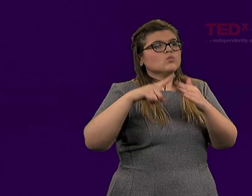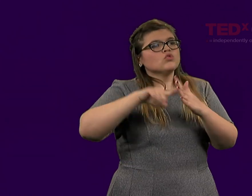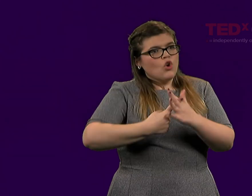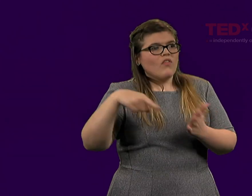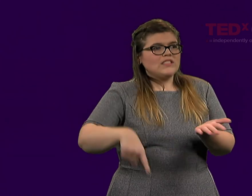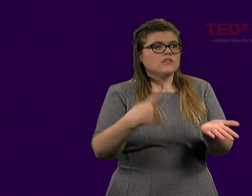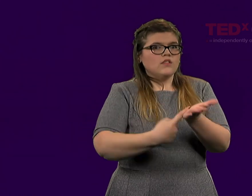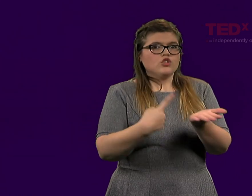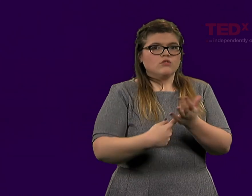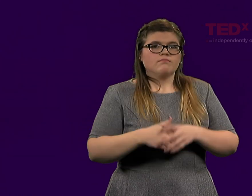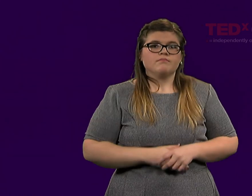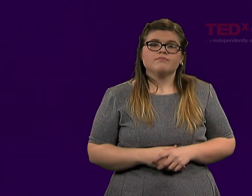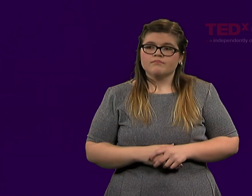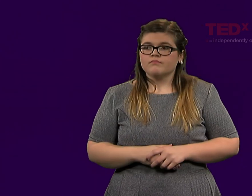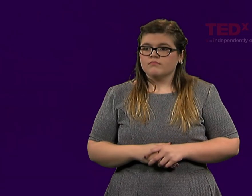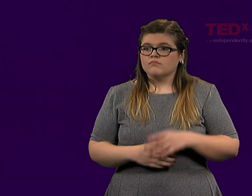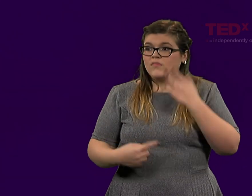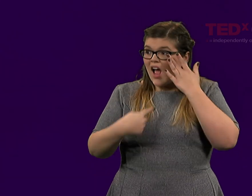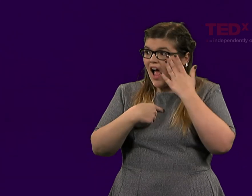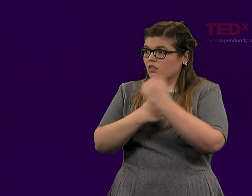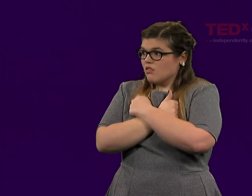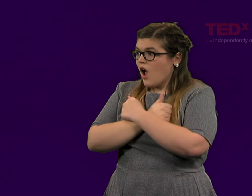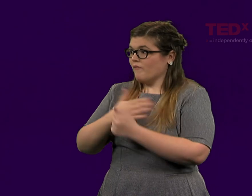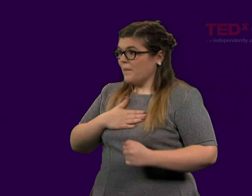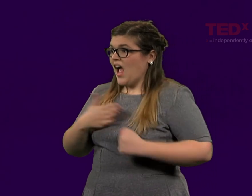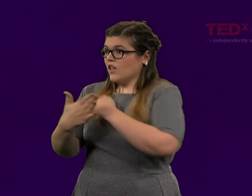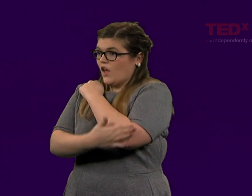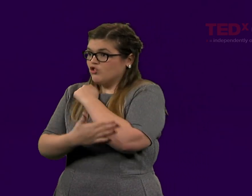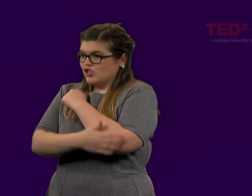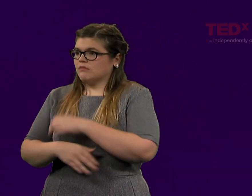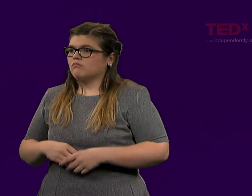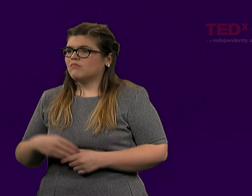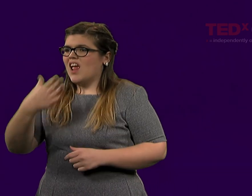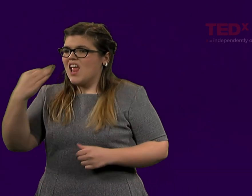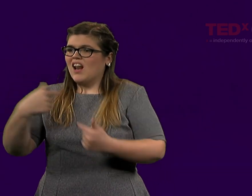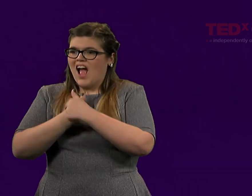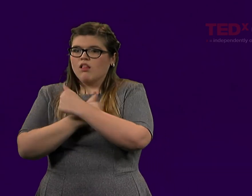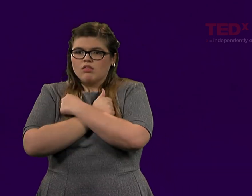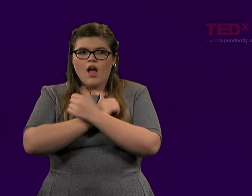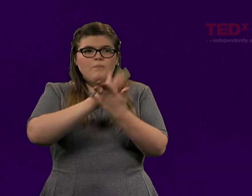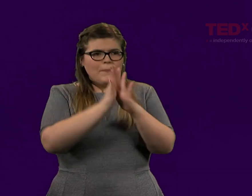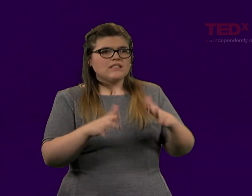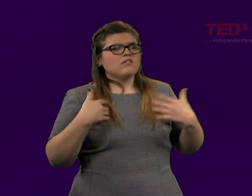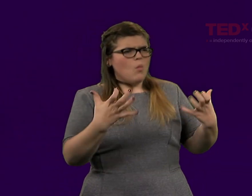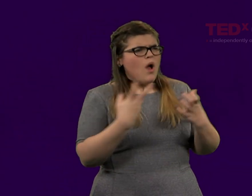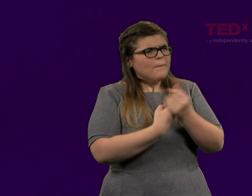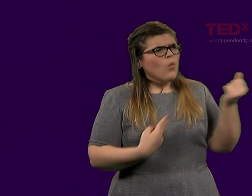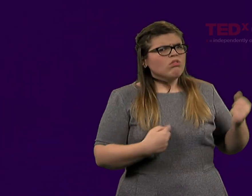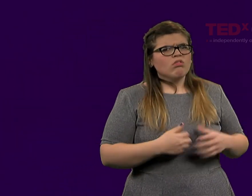I love my country. I love peace. I want both.